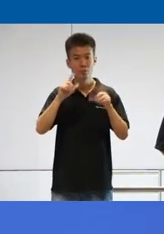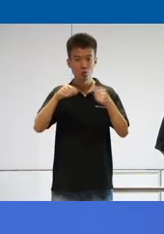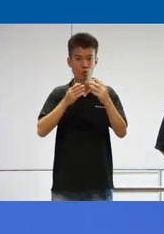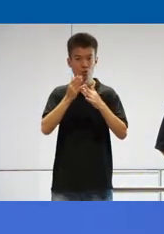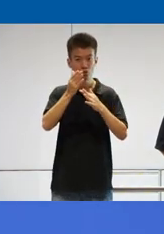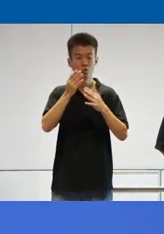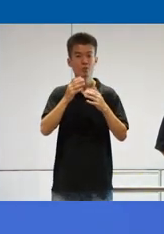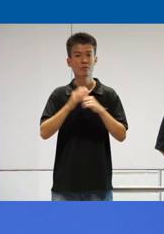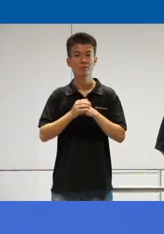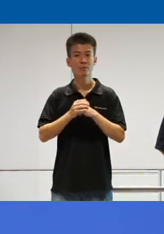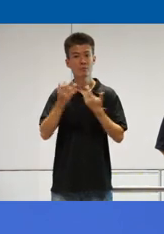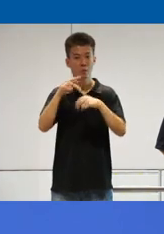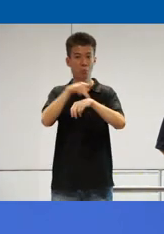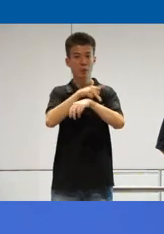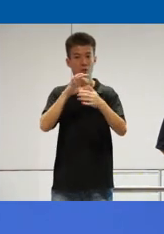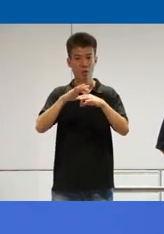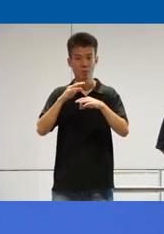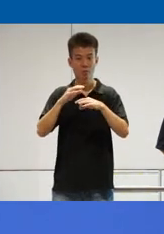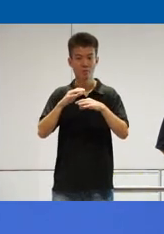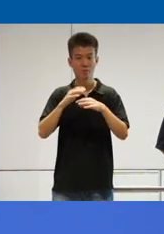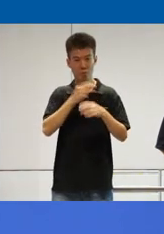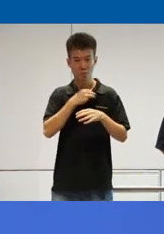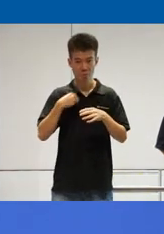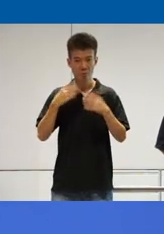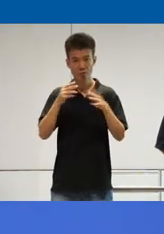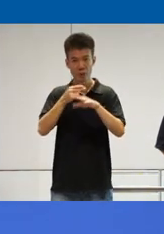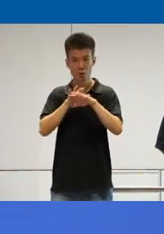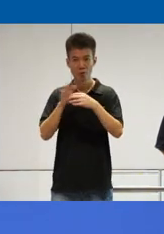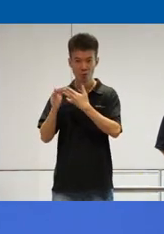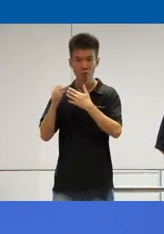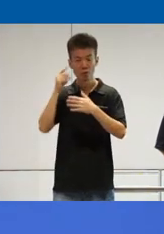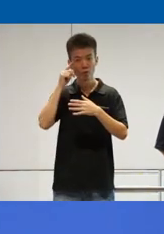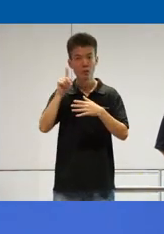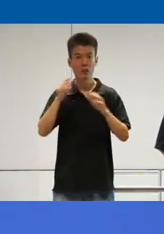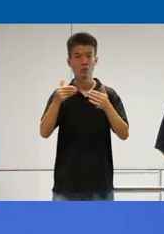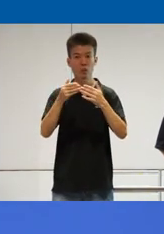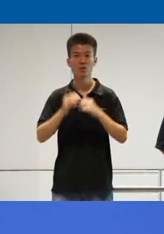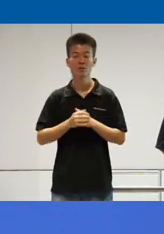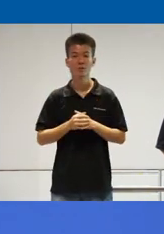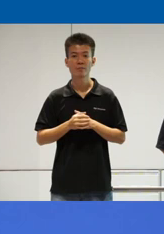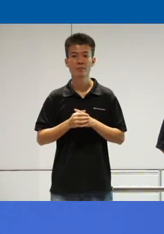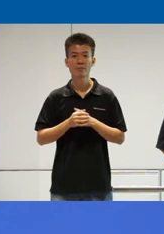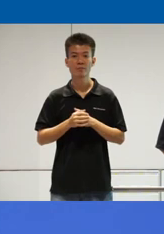the uh members of my panel and then hand over to them for their introduction thereafter um after